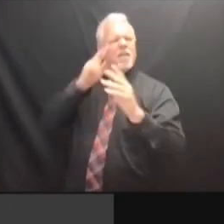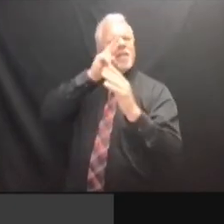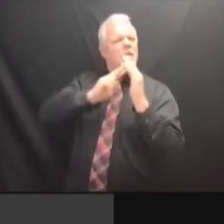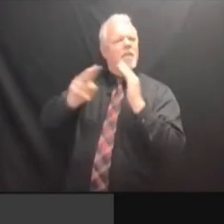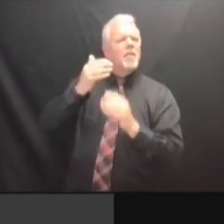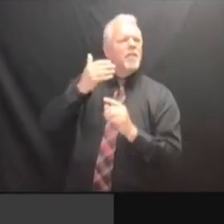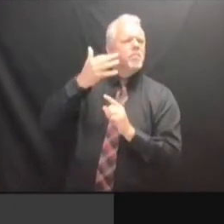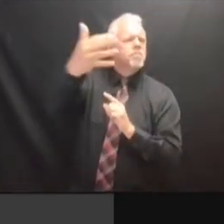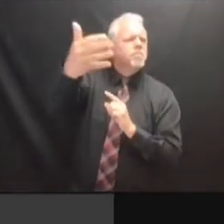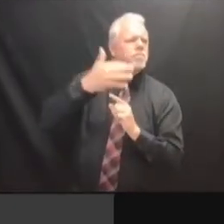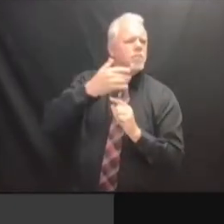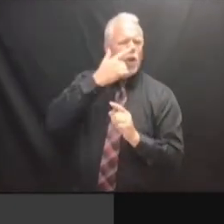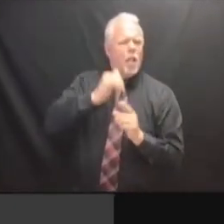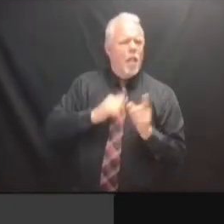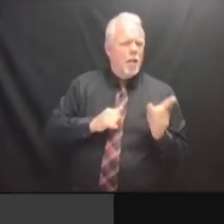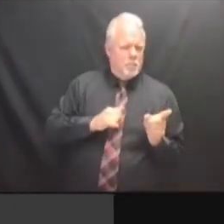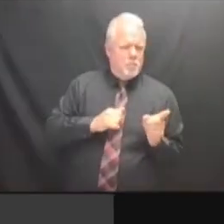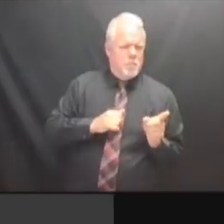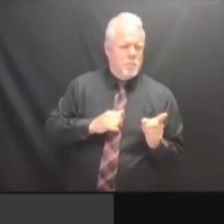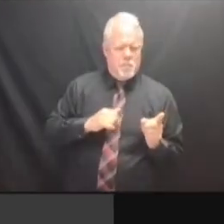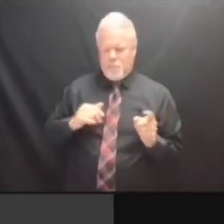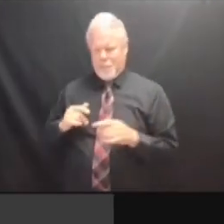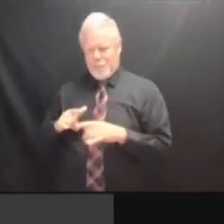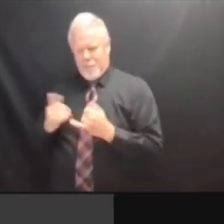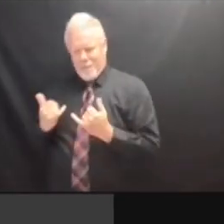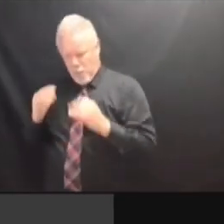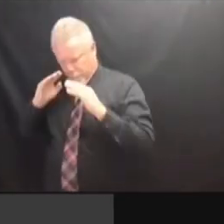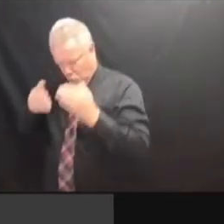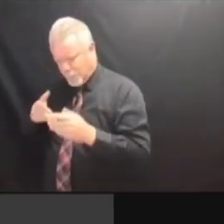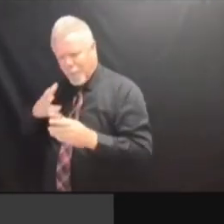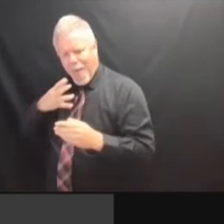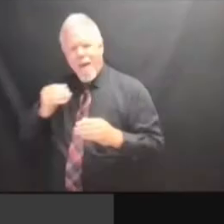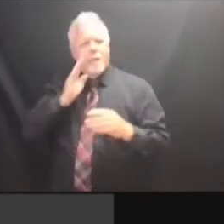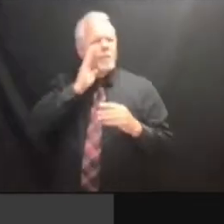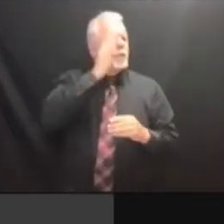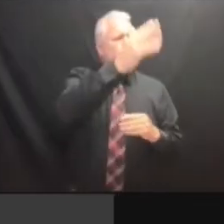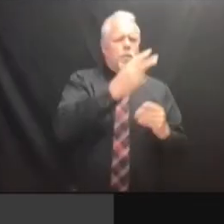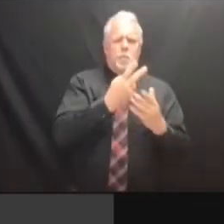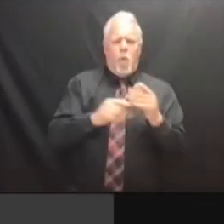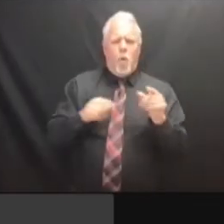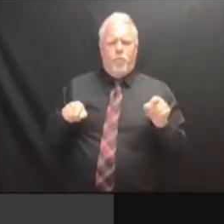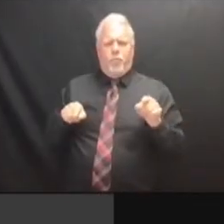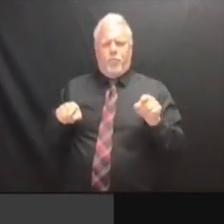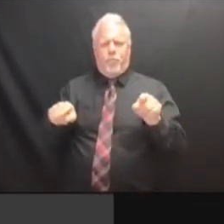WORK. BUT IT'S STILL WORK. BUT IT'S STILL SOMETHING WORK. BUT IT'S STILL SOMETHING THAT, BUT IT'S STILL SOMETHING THAT, BUT IT'S STILL SOMETHING THAT, YOU BUT IT'S STILL SOMETHING THAT, YOU KNOW, BUT IT'S STILL SOMETHING THAT, YOU KNOW, TO BUT IT'S STILL SOMETHING THAT, YOU KNOW, TO BE BUT IT'S STILL SOMETHING THAT, YOU KNOW, TO BE HONEST, BUT IT'S STILL SOMETHING THAT, YOU KNOW, TO BE HONEST, PEOPLE YOU KNOW, TO BE HONEST, PEOPLE YOU KNOW, TO BE HONEST, PEOPLE ARE YOU KNOW, TO BE HONEST, PEOPLE ARE STILL YOU KNOW, TO BE HONEST, PEOPLE ARE STILL EVALUATING YOU KNOW, TO BE HONEST, PEOPLE ARE STILL EVALUATING HOW YOU KNOW, TO BE HONEST, PEOPLE ARE STILL EVALUATING HOW TO ARE STILL EVALUATING HOW TO ARE STILL EVALUATING HOW TO WORK. WORK. WORK. AND WORK. AND GOVERNMENT WORK. AND GOVERNMENT IS WORK. AND GOVERNMENT IS A WORK. AND GOVERNMENT IS A LITTLE AND GOVERNMENT IS A LITTLE AND GOVERNMENT IS A LITTLE DIFFERENT